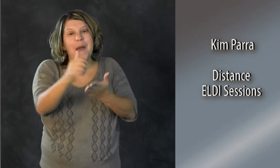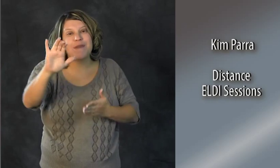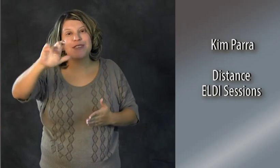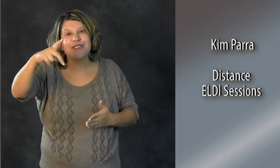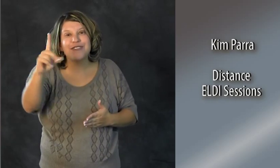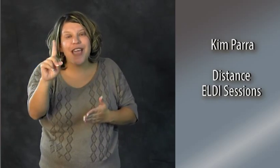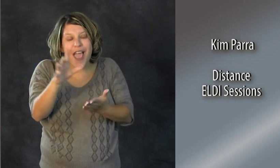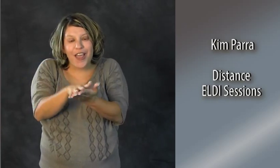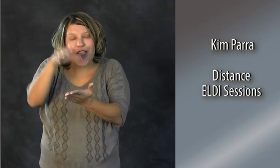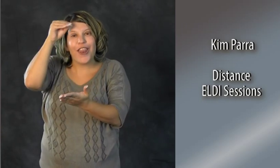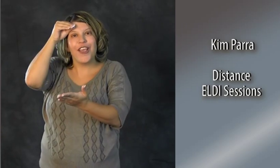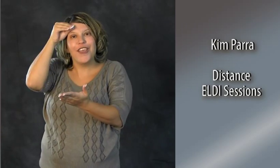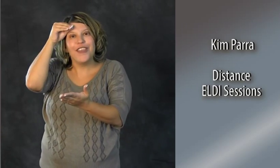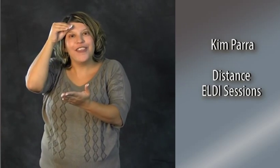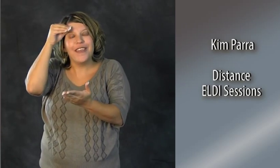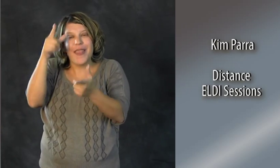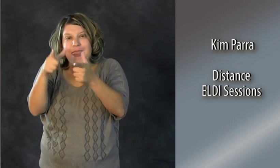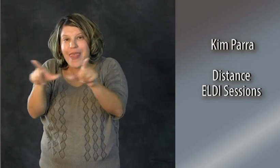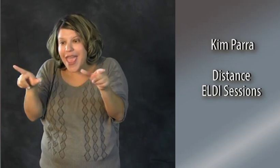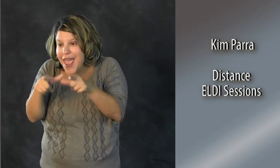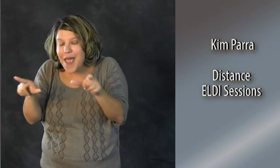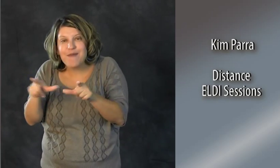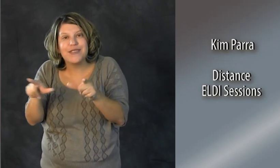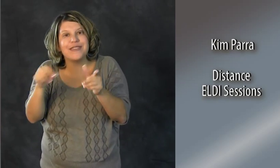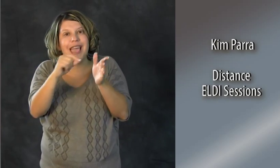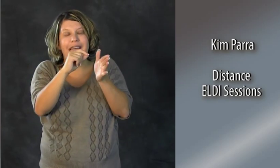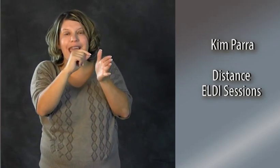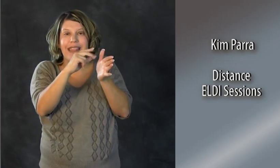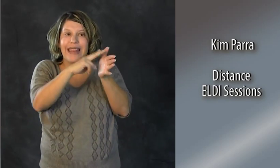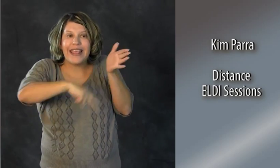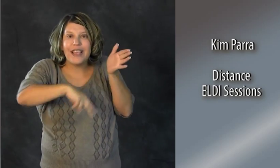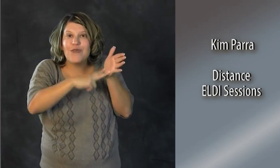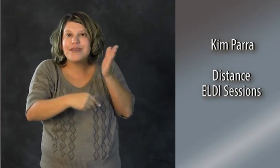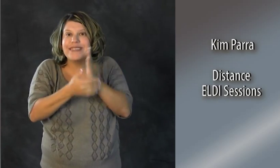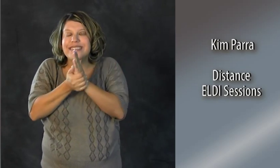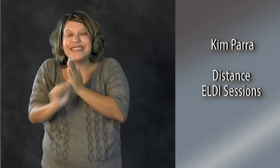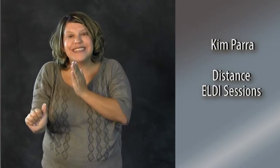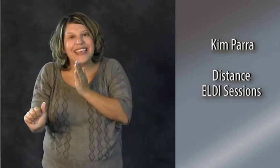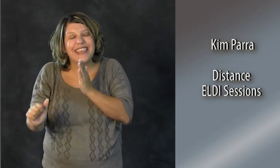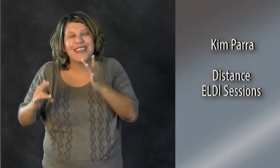for your child learning language and literacy skills?